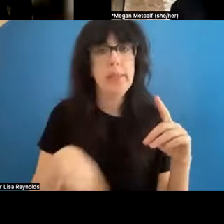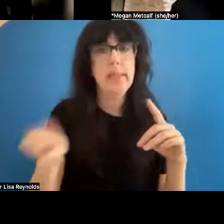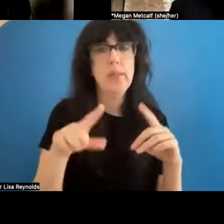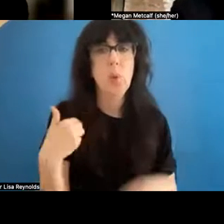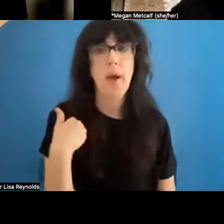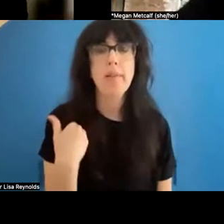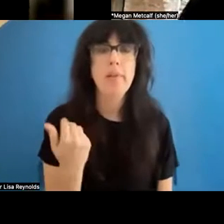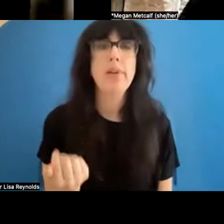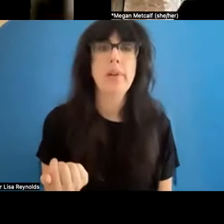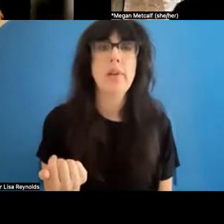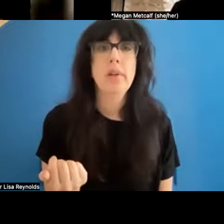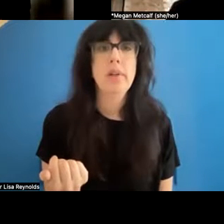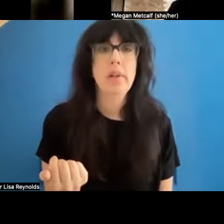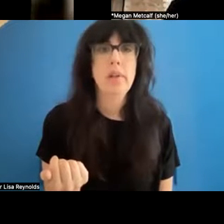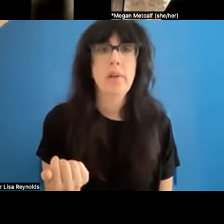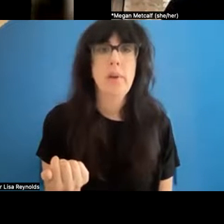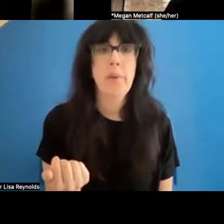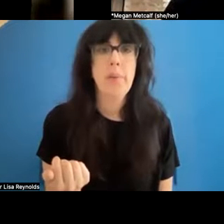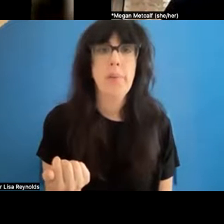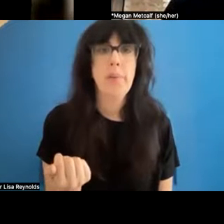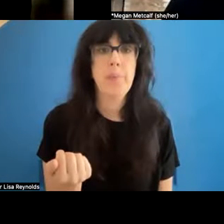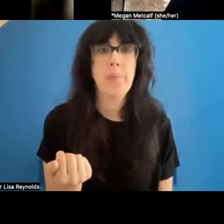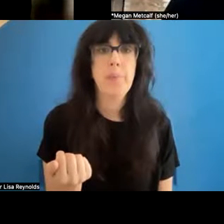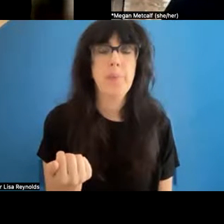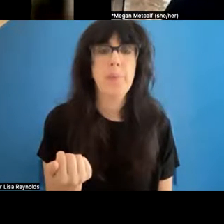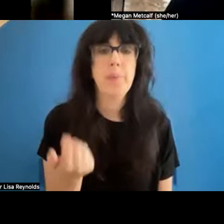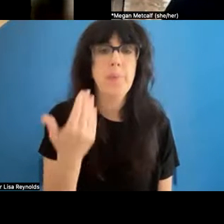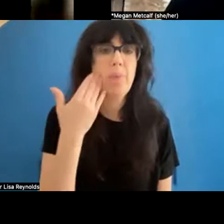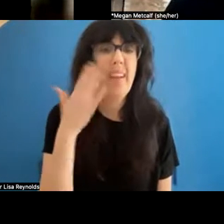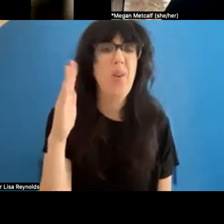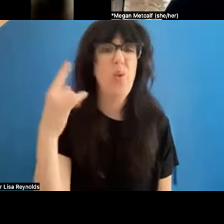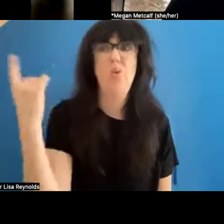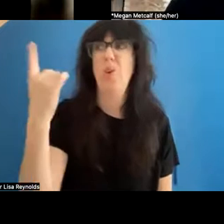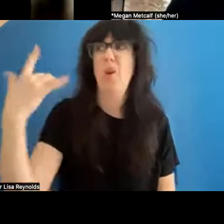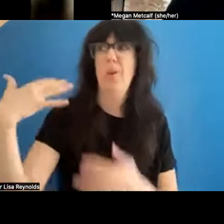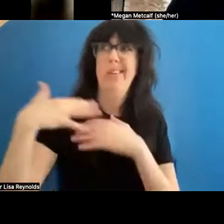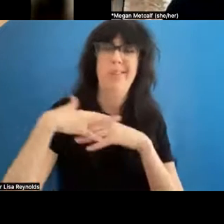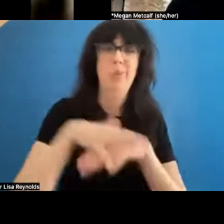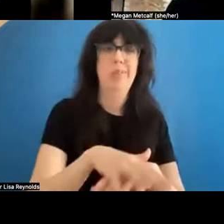. And I don't know if we also weave that into the